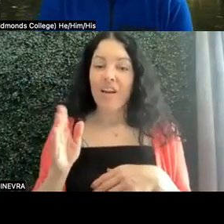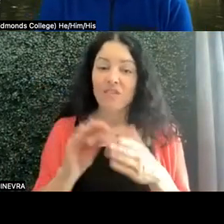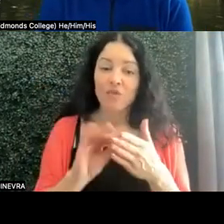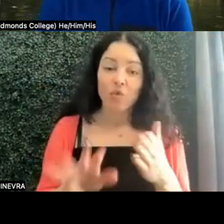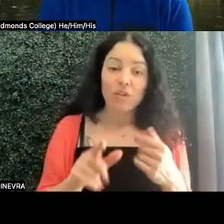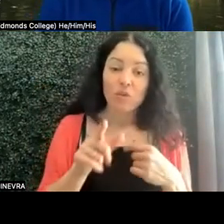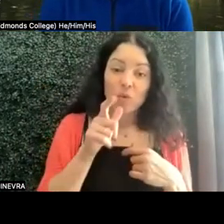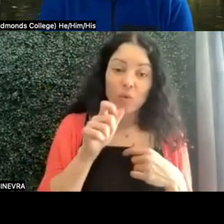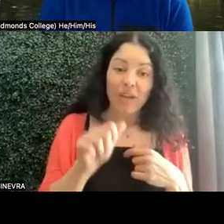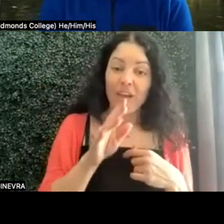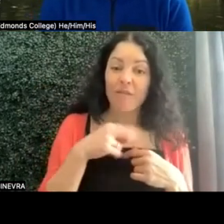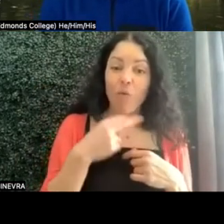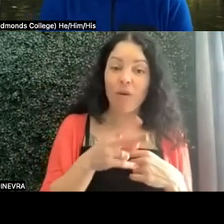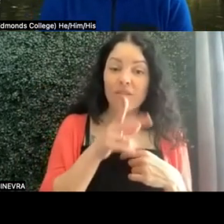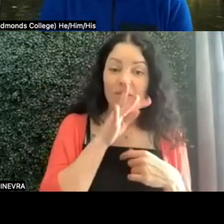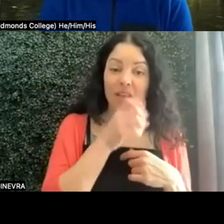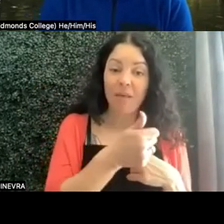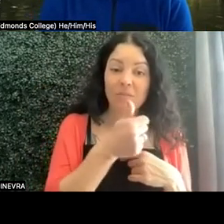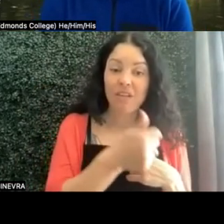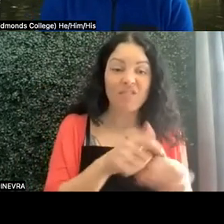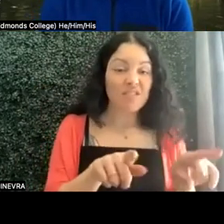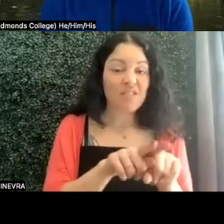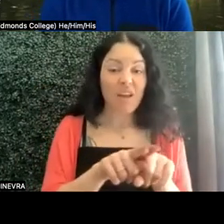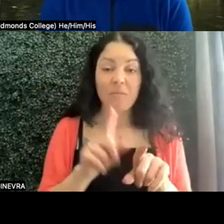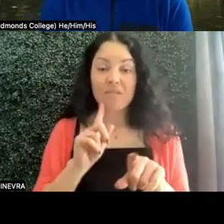as it is to someone who is deaf or hard of hearing.